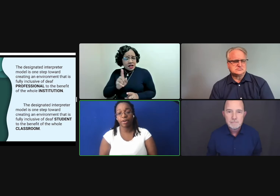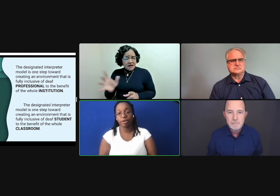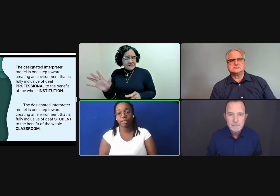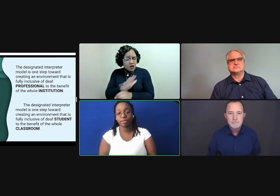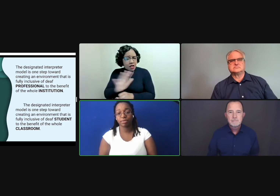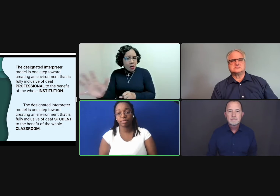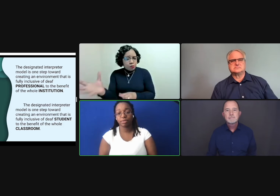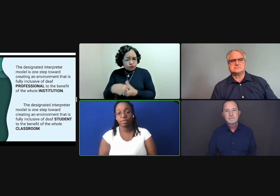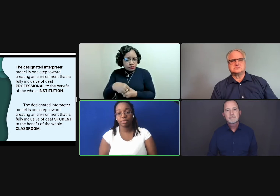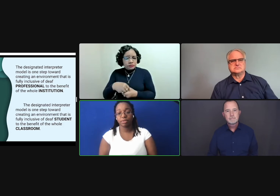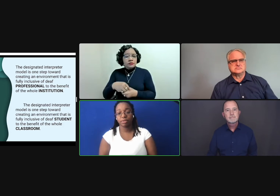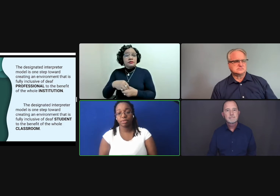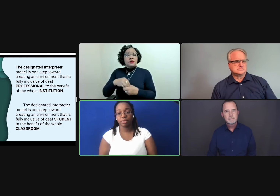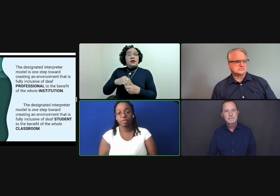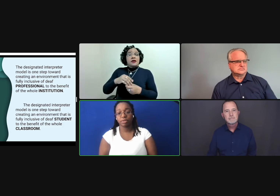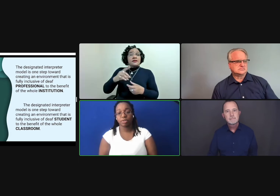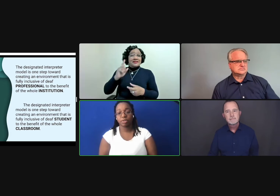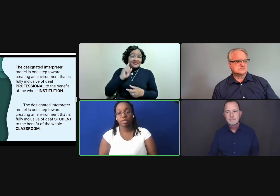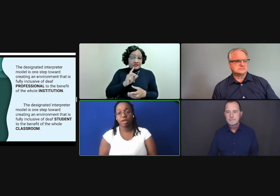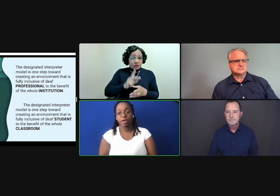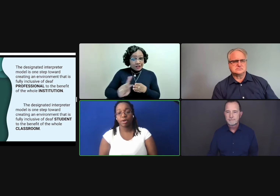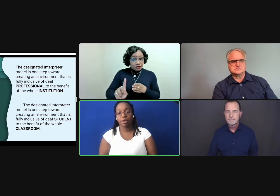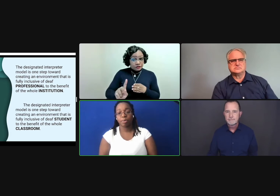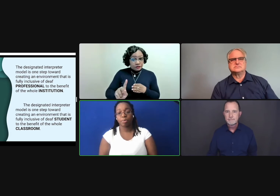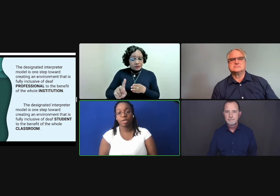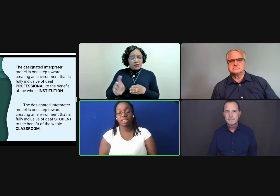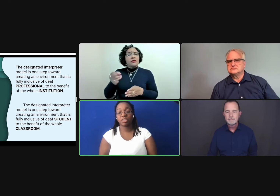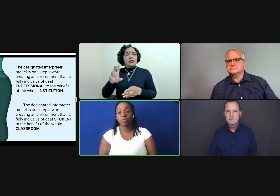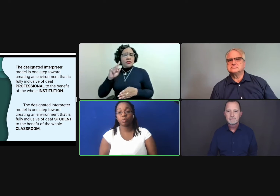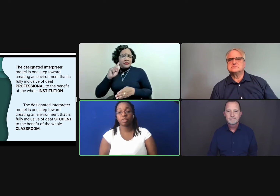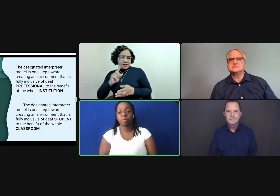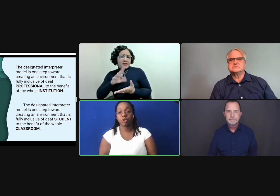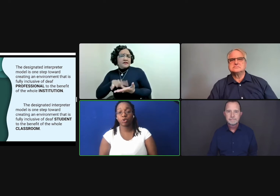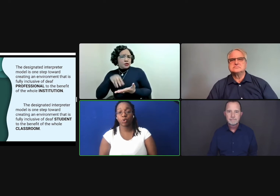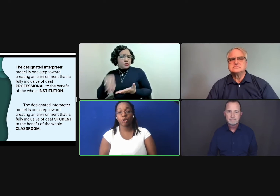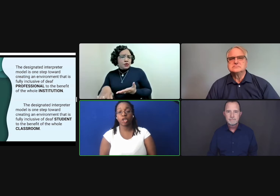environment, but it's to make sure we